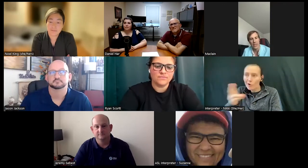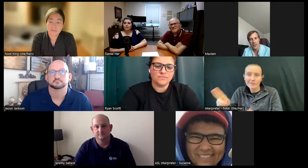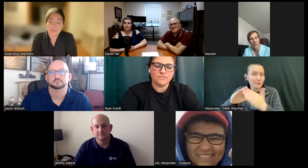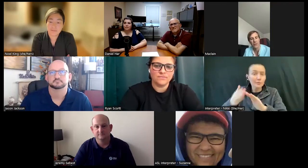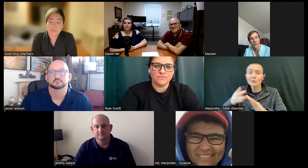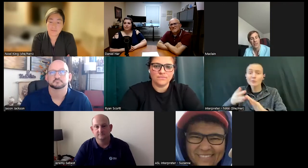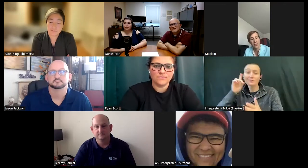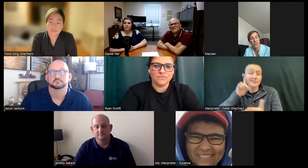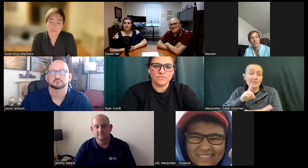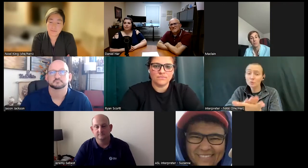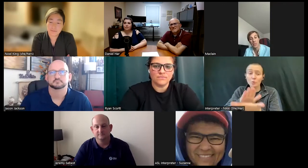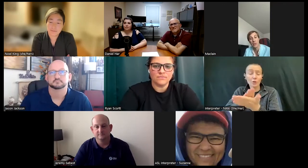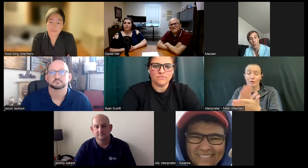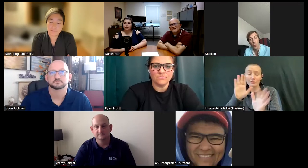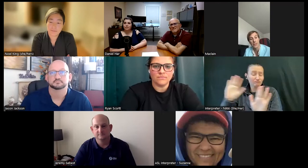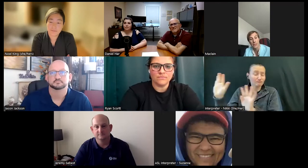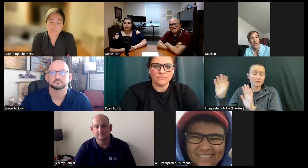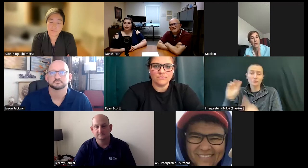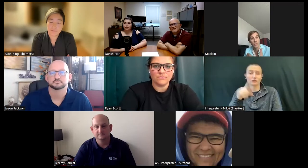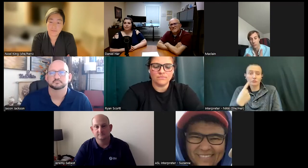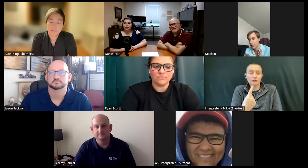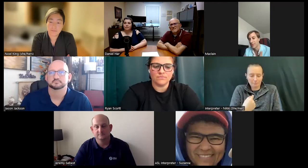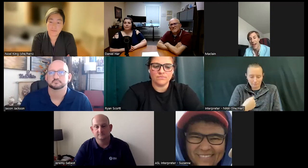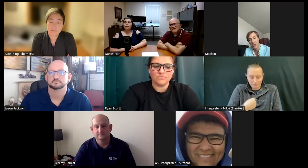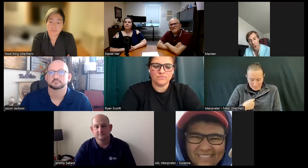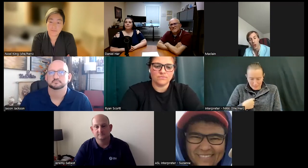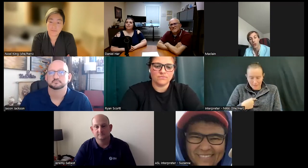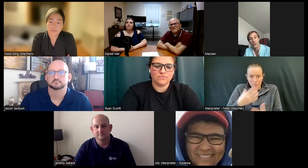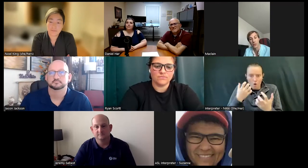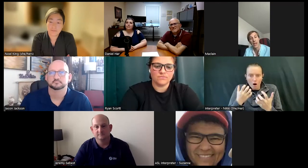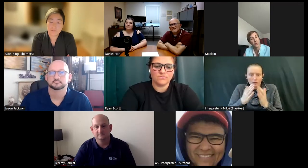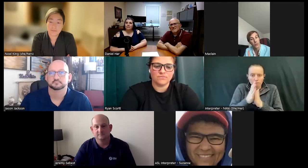anything along those lines it's just me wanting and Desiring to learn so that I